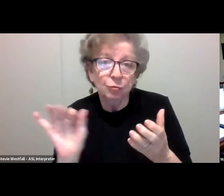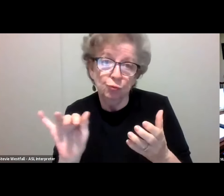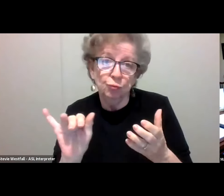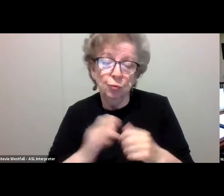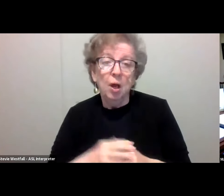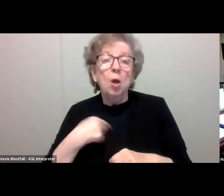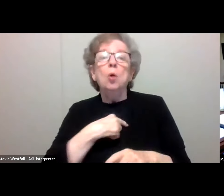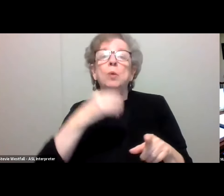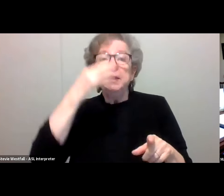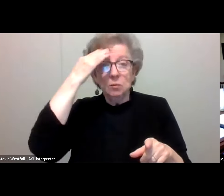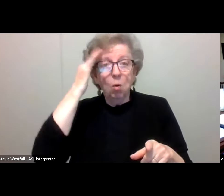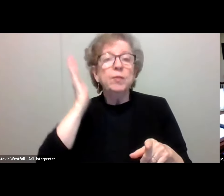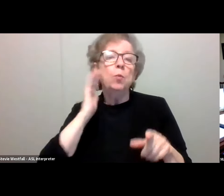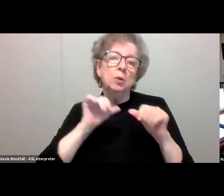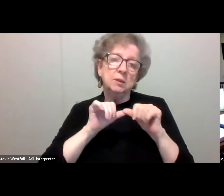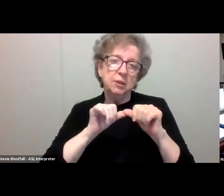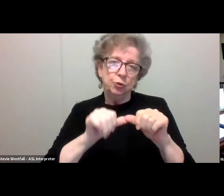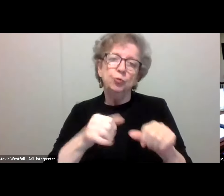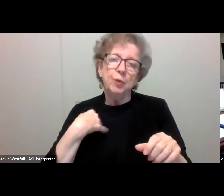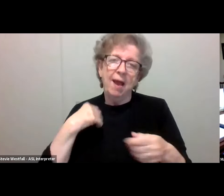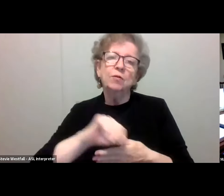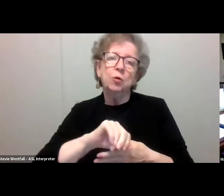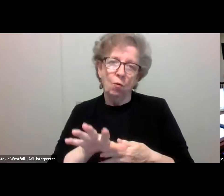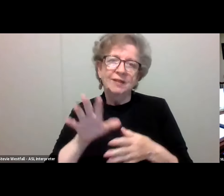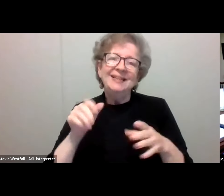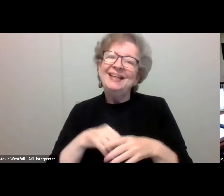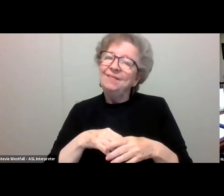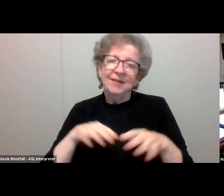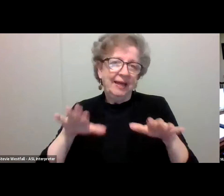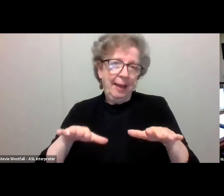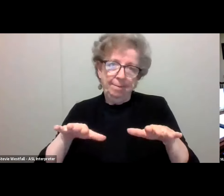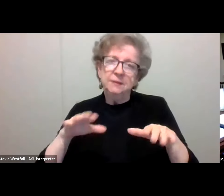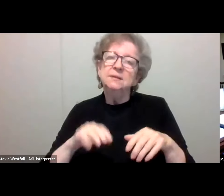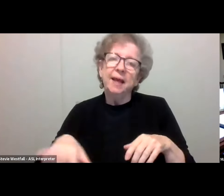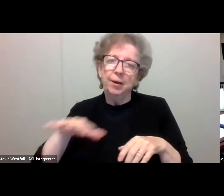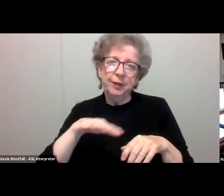continue to be cases of COVID-19 in the campus community. However, this layered approach